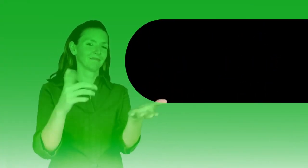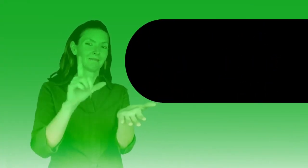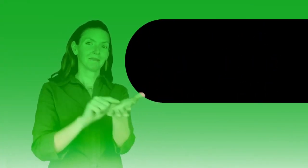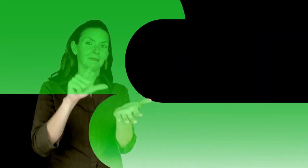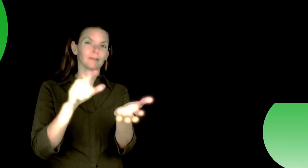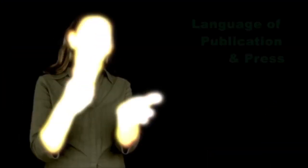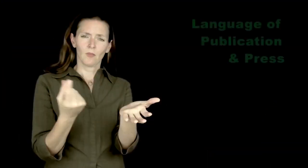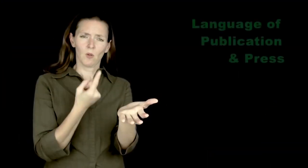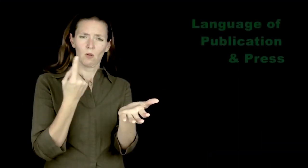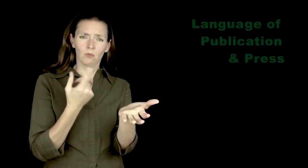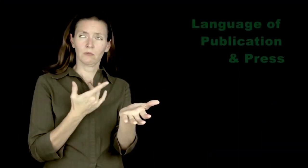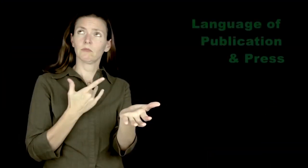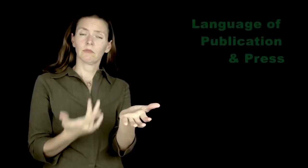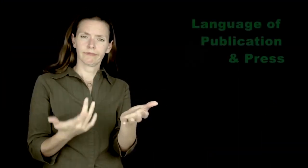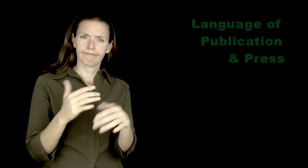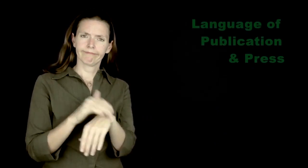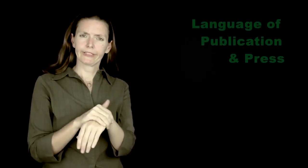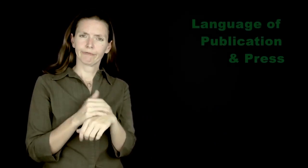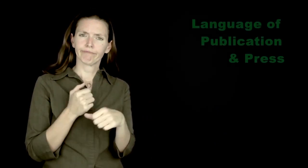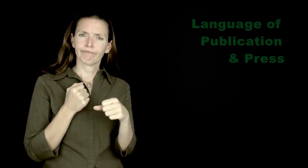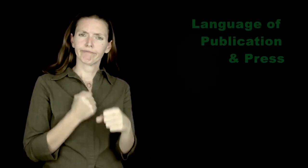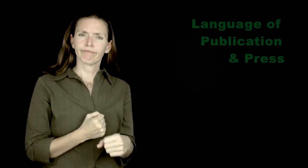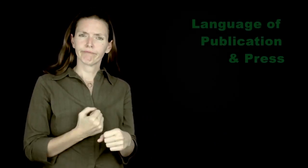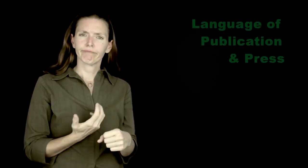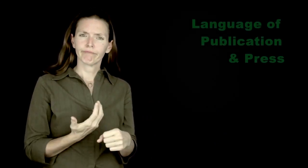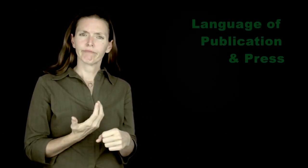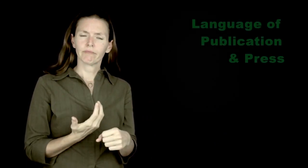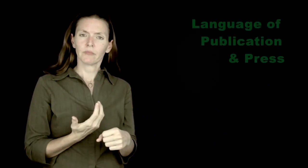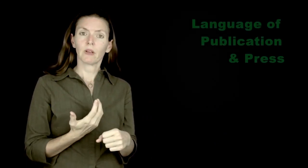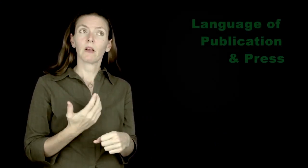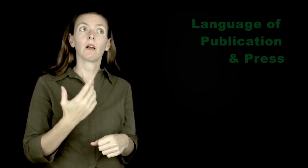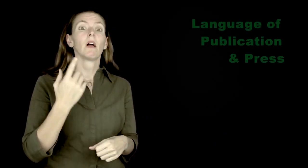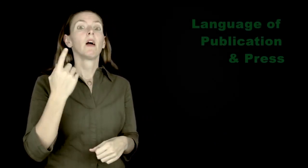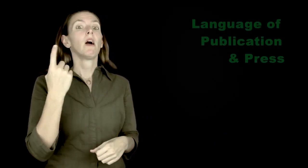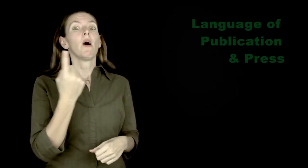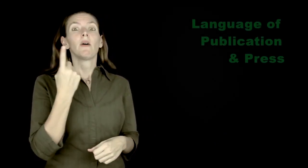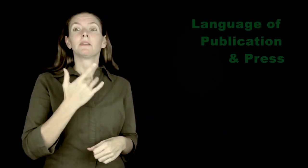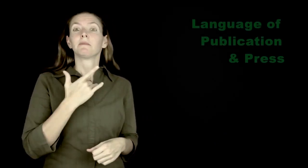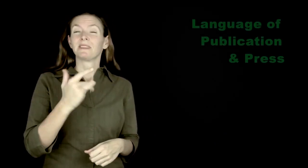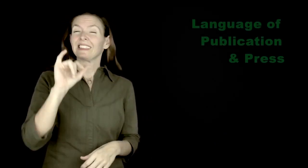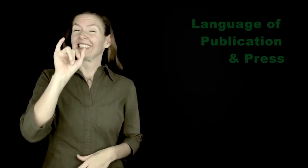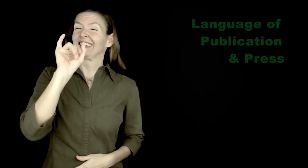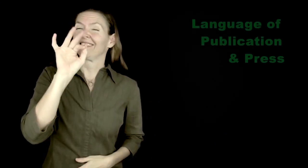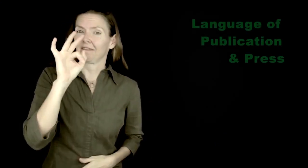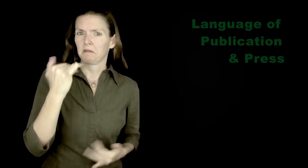The language of academic publication is generally in English. Lately, more people are publishing in English AND presenting in ASL -